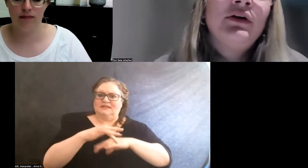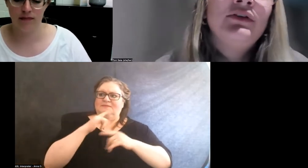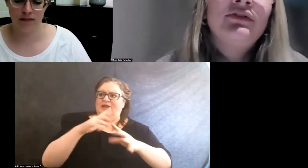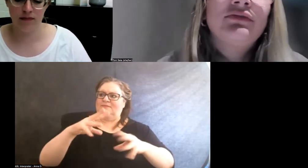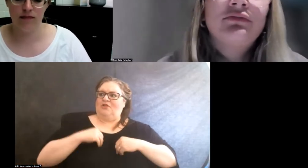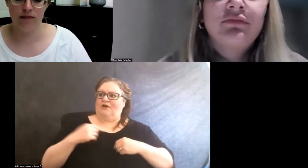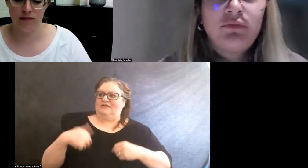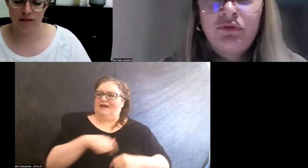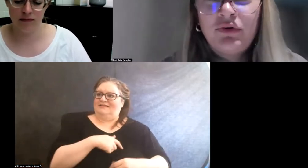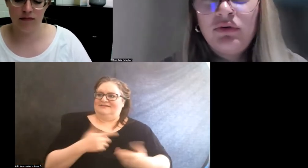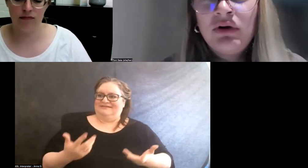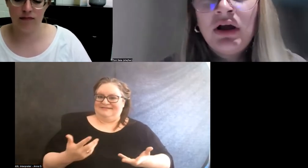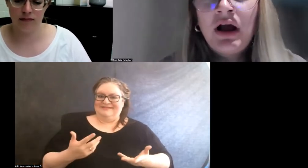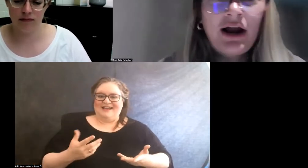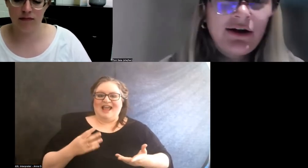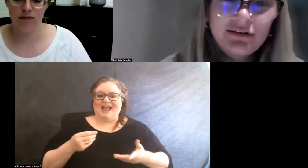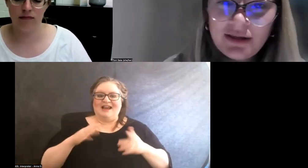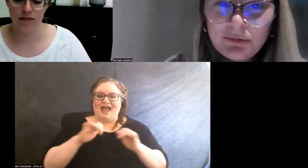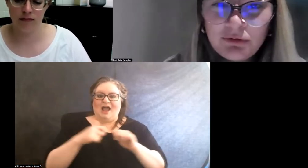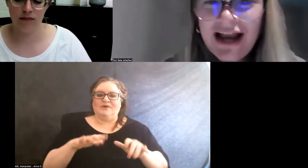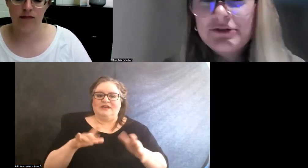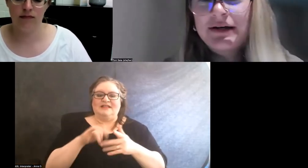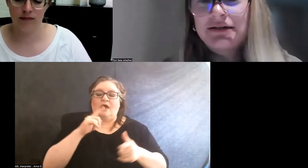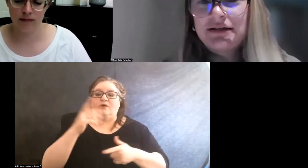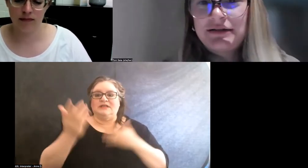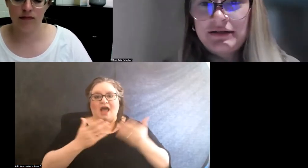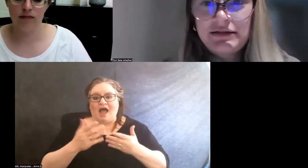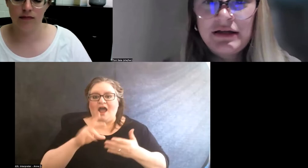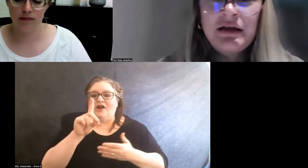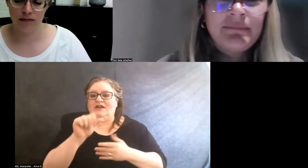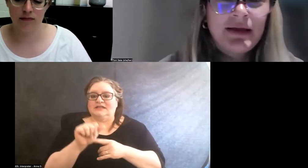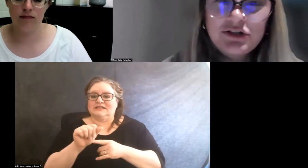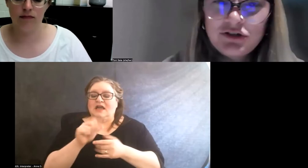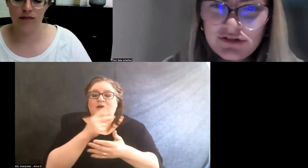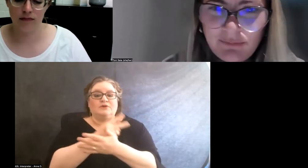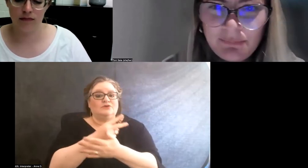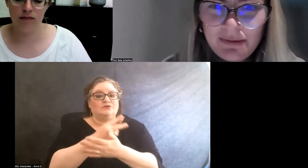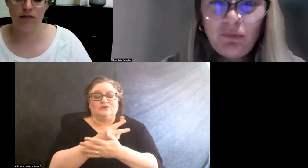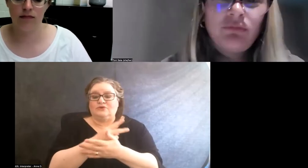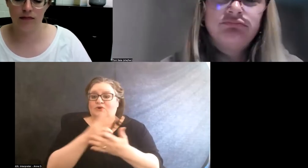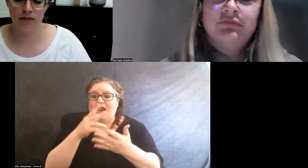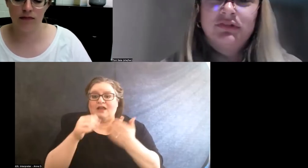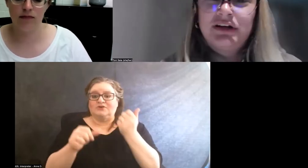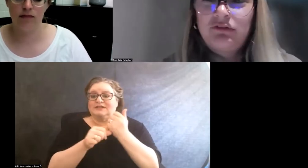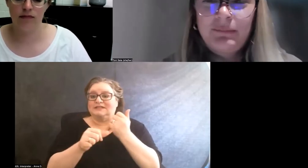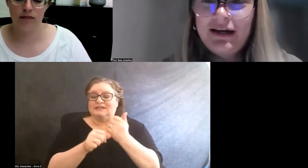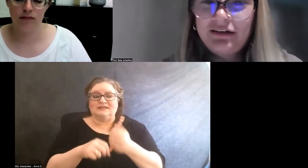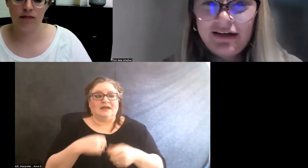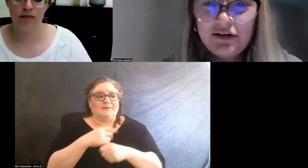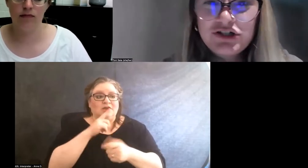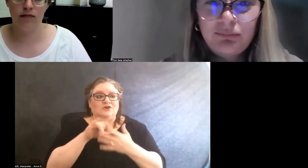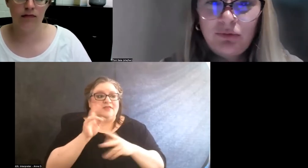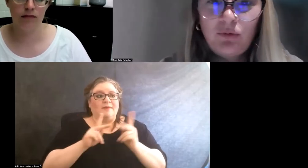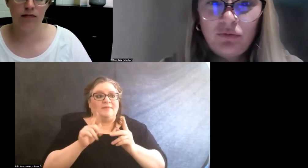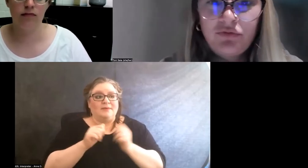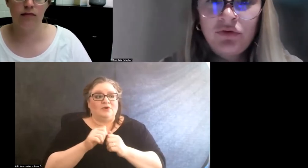was through hiring disabled graduate assistants, making sure disabled people, you know, remained in leadership roles.